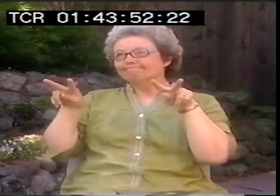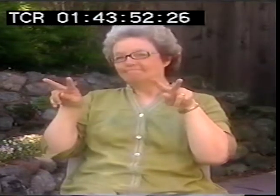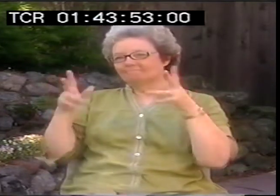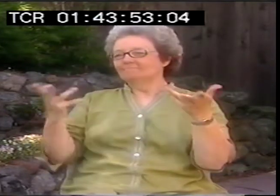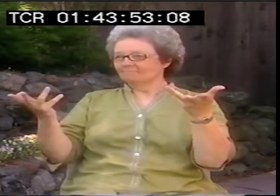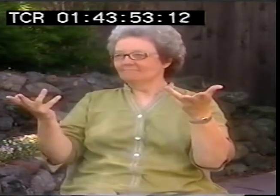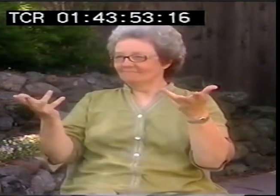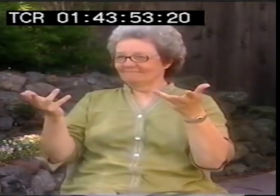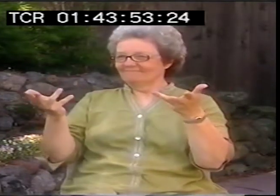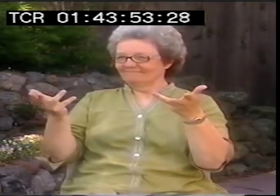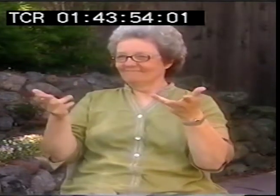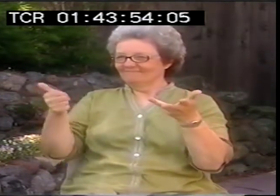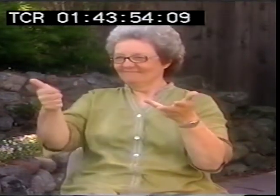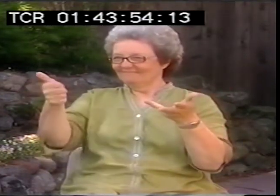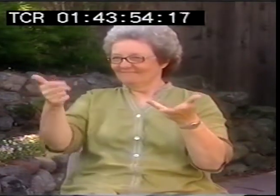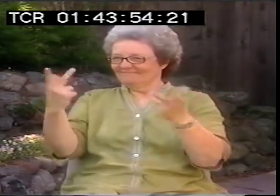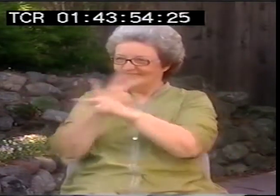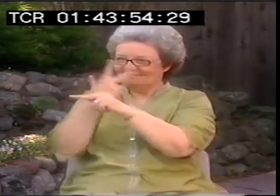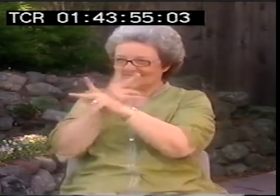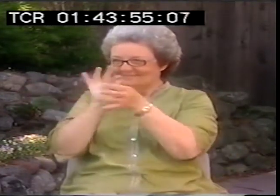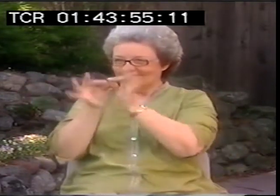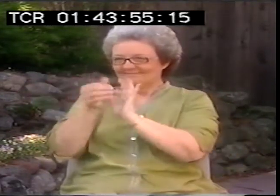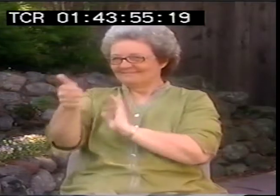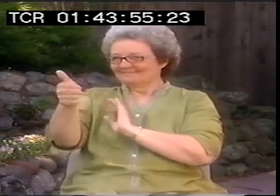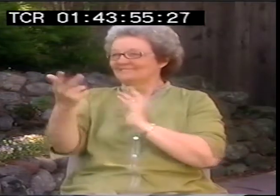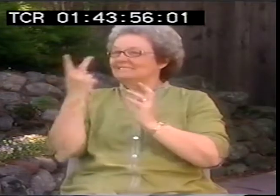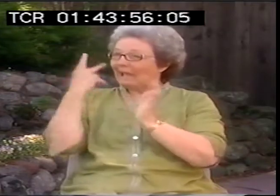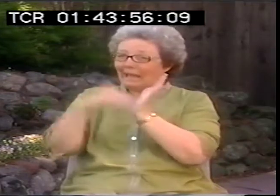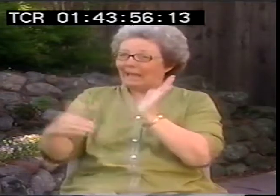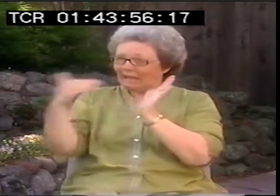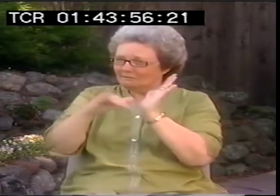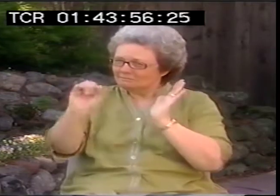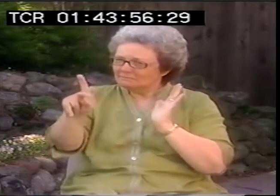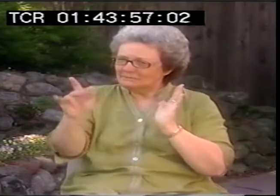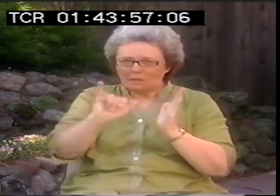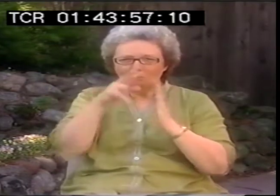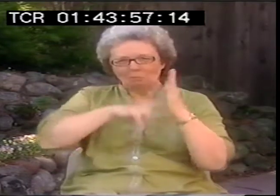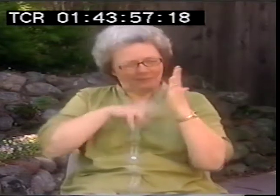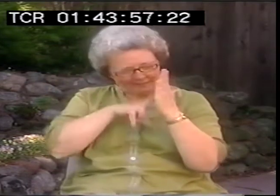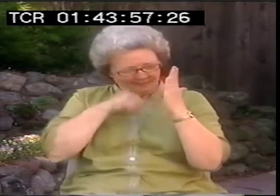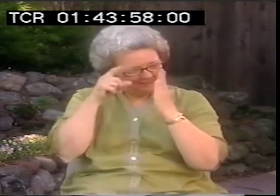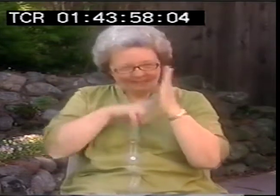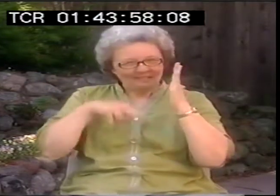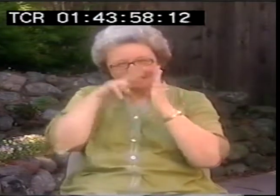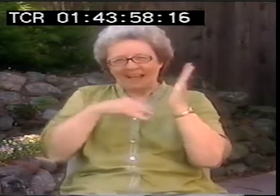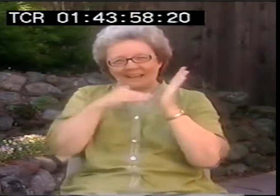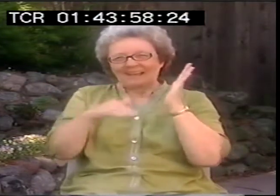Then they can figure it out and interpret it themselves. It's the same as reading a poem. You have to read it over and over again